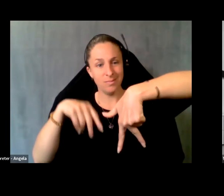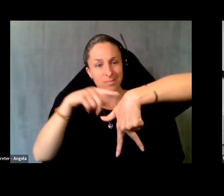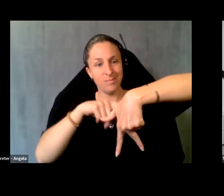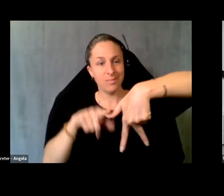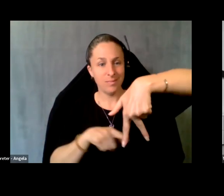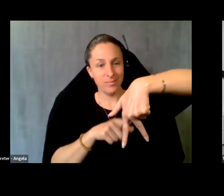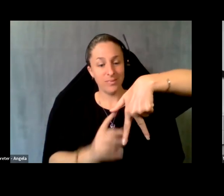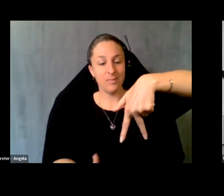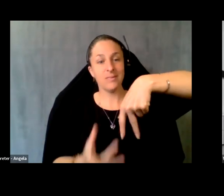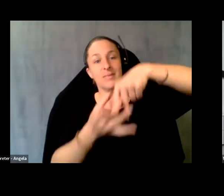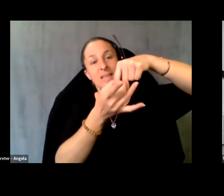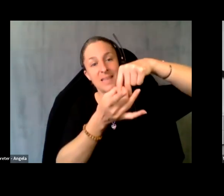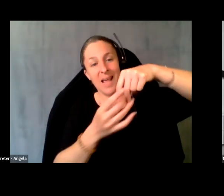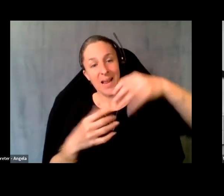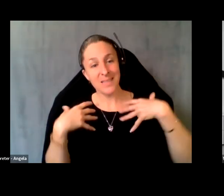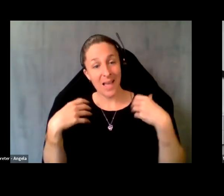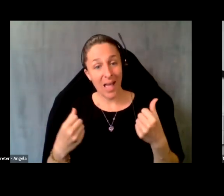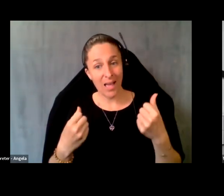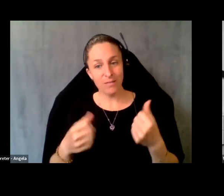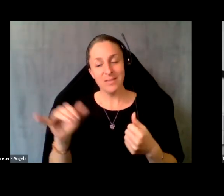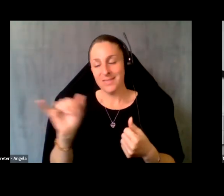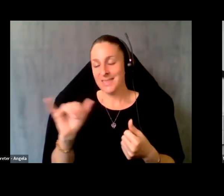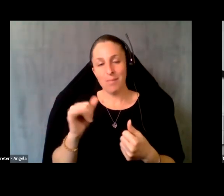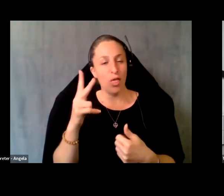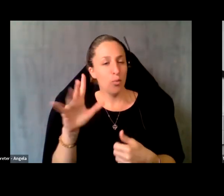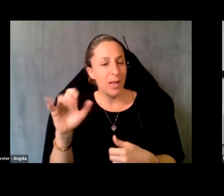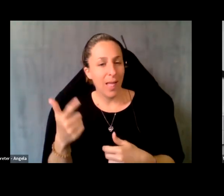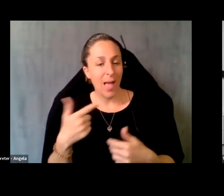connected health. There are sort of 3 legs to that as well, too. There's that broadband lay,